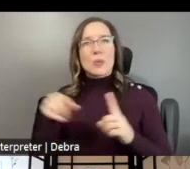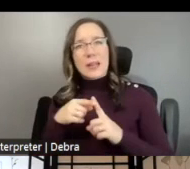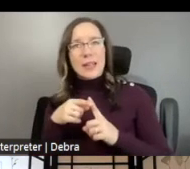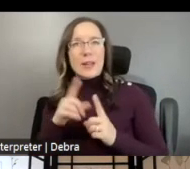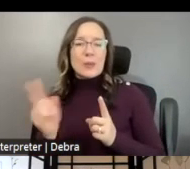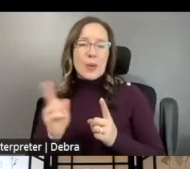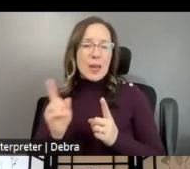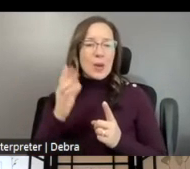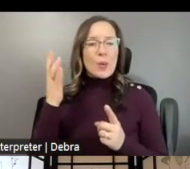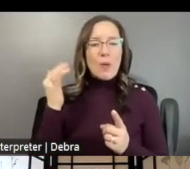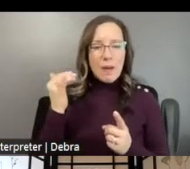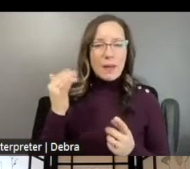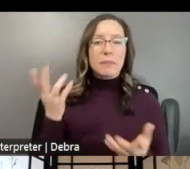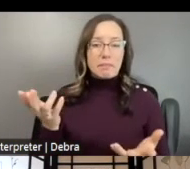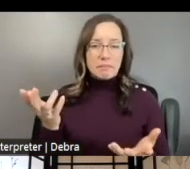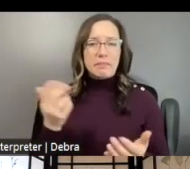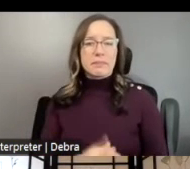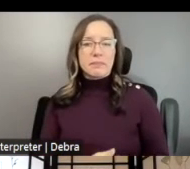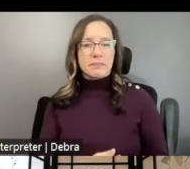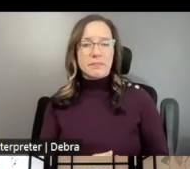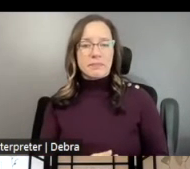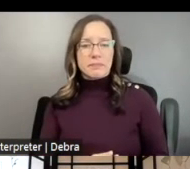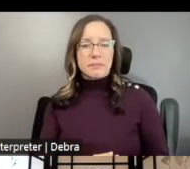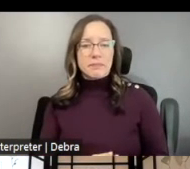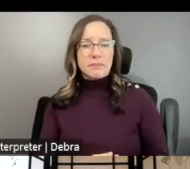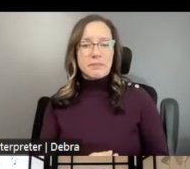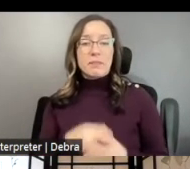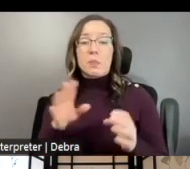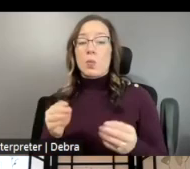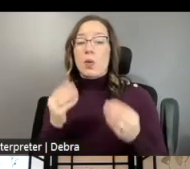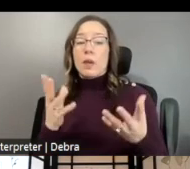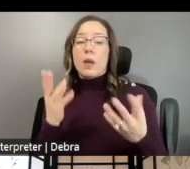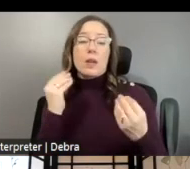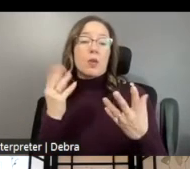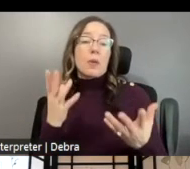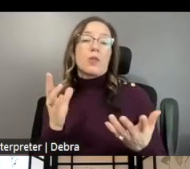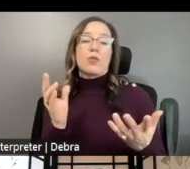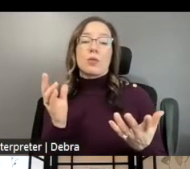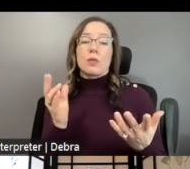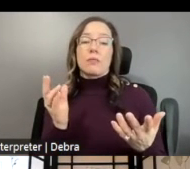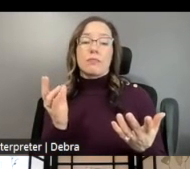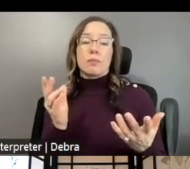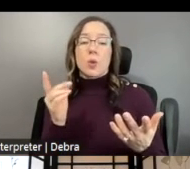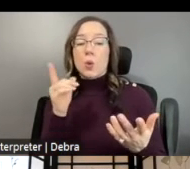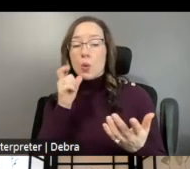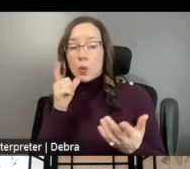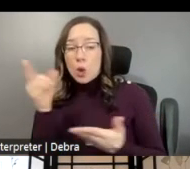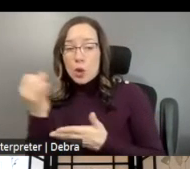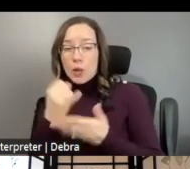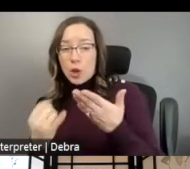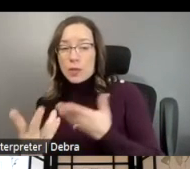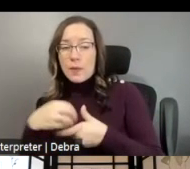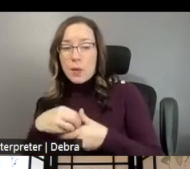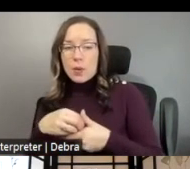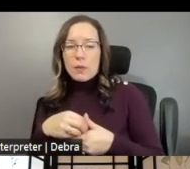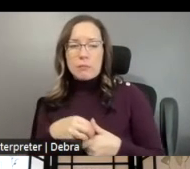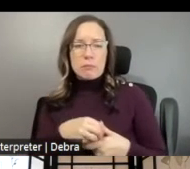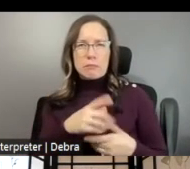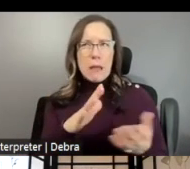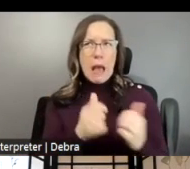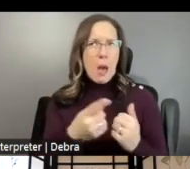AND WHY. YOU CAN PROVIDE INFORMATION ON WHO ARE THE ARTISTS INVOLVED, HOW ARE THEY INVOLVED,